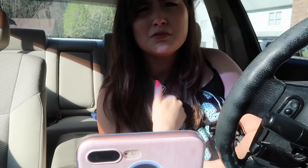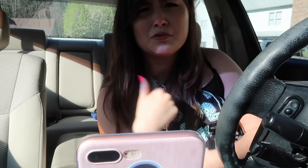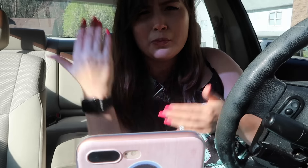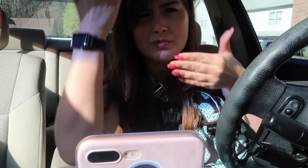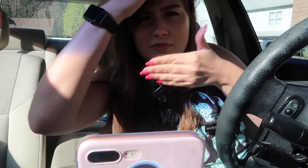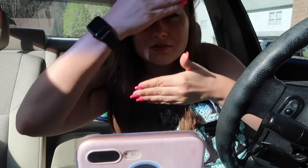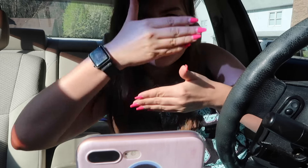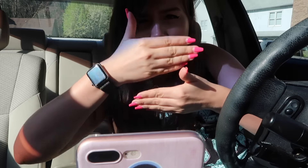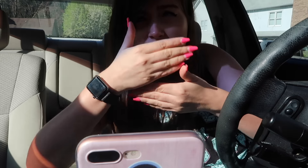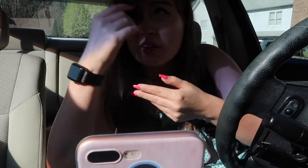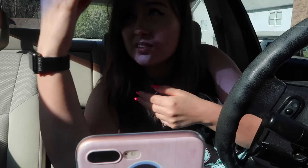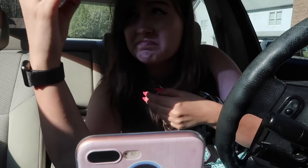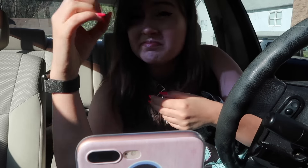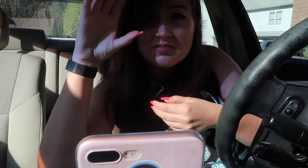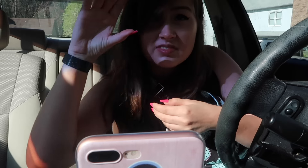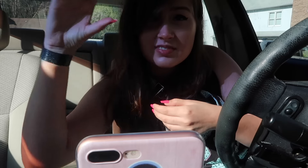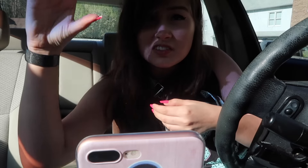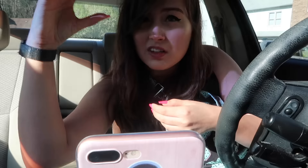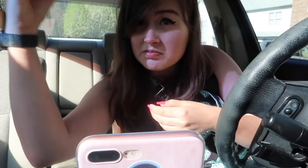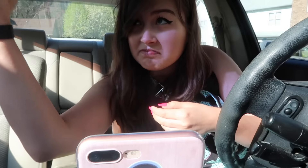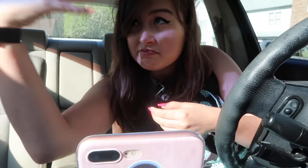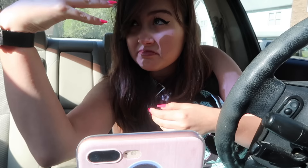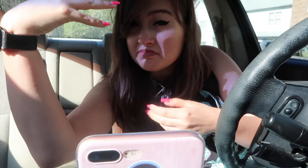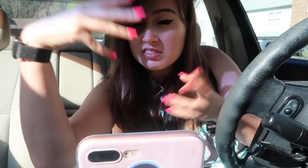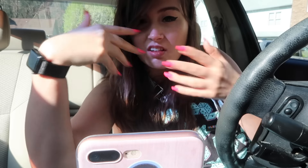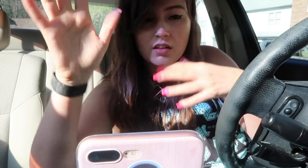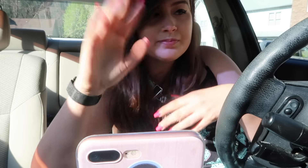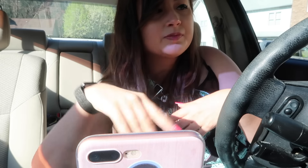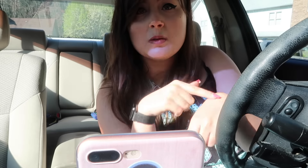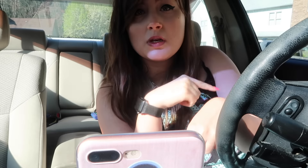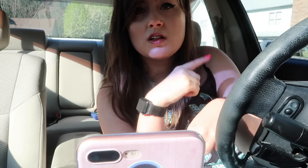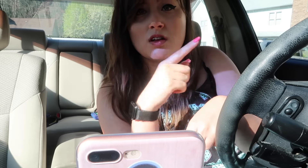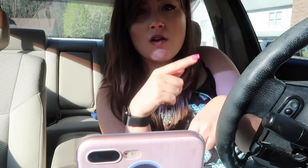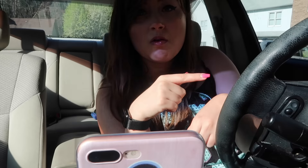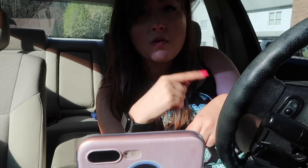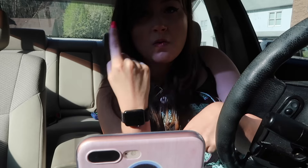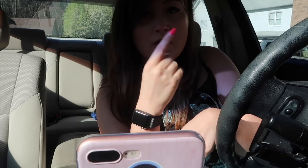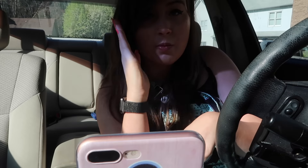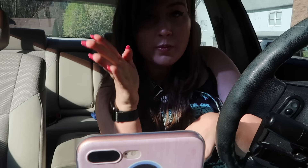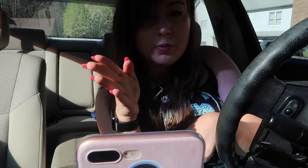Sorry it's so dark here. The sun is in front of me. It's gonna be a long day.